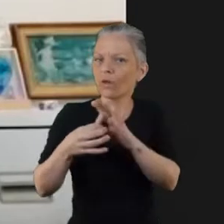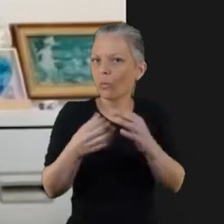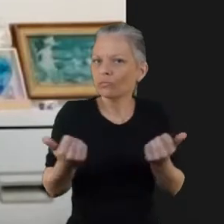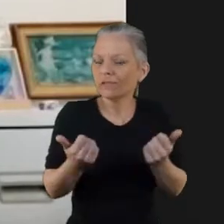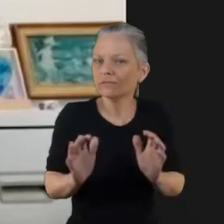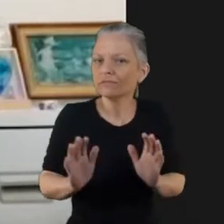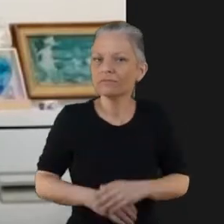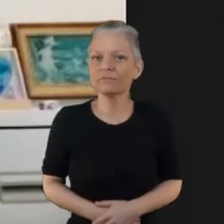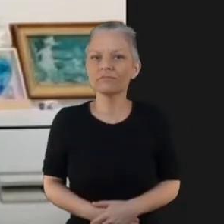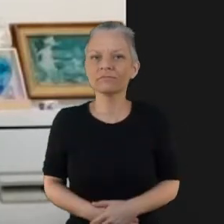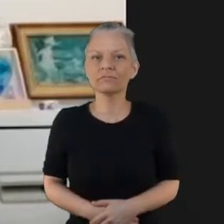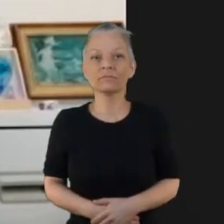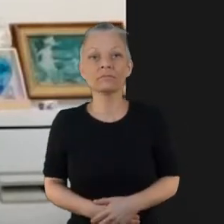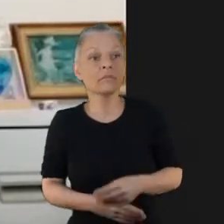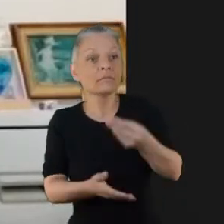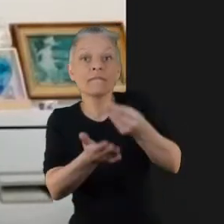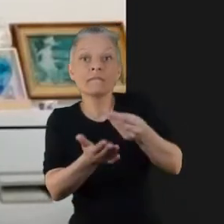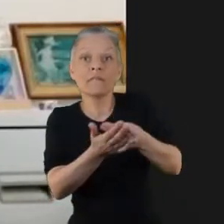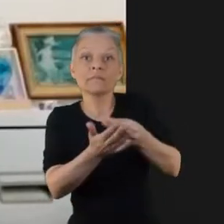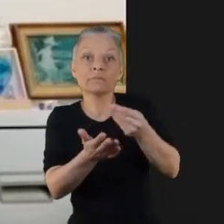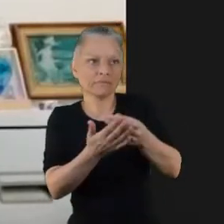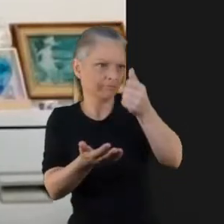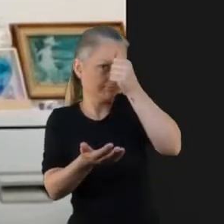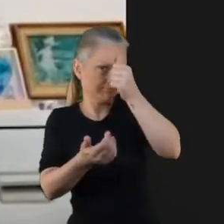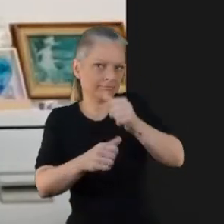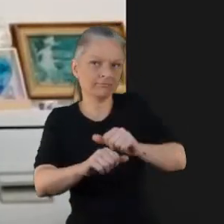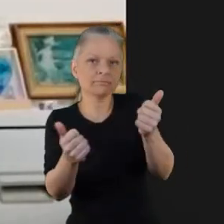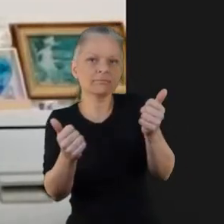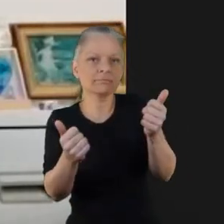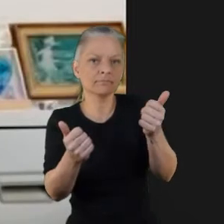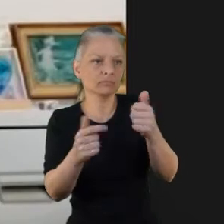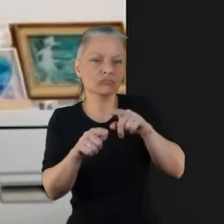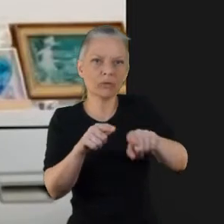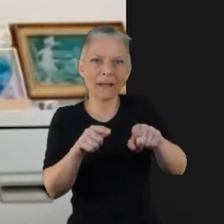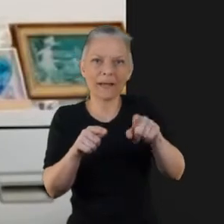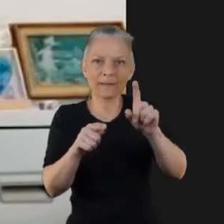now and you know a really important one towards working together really